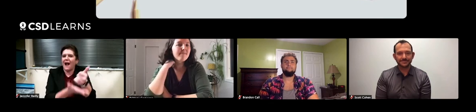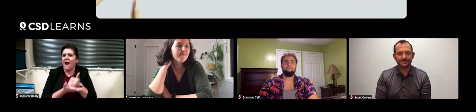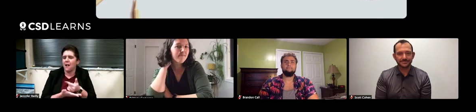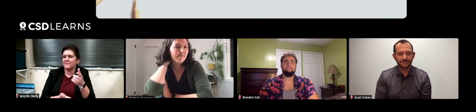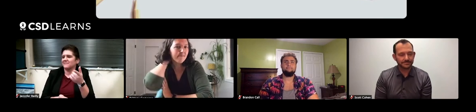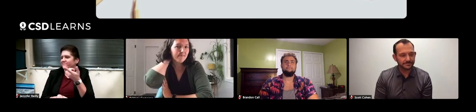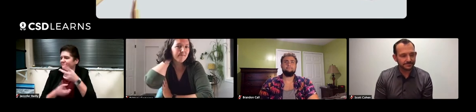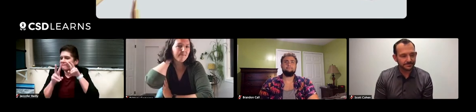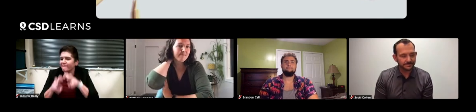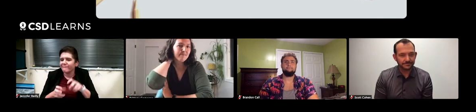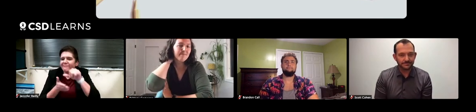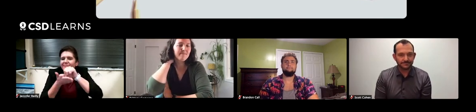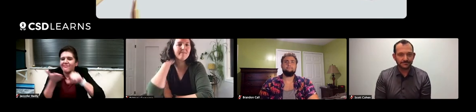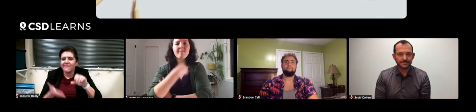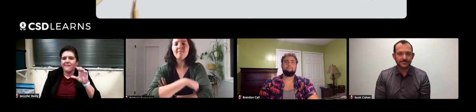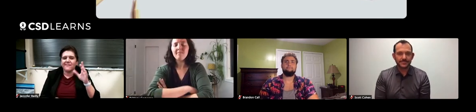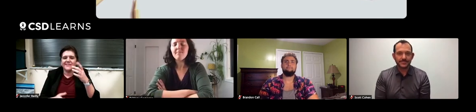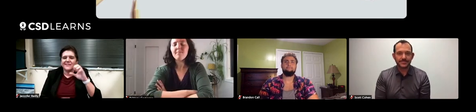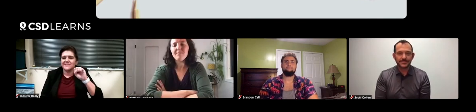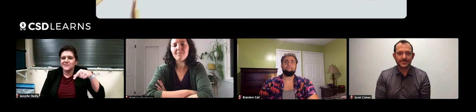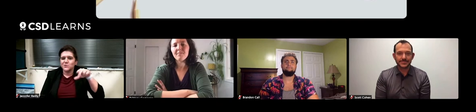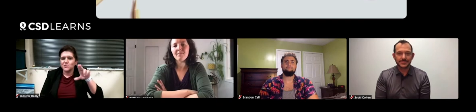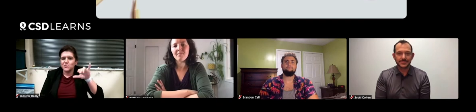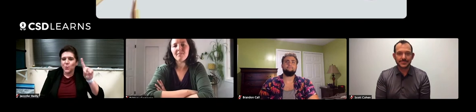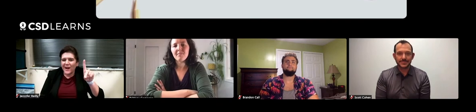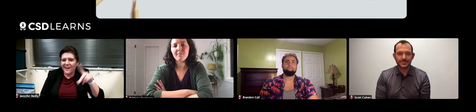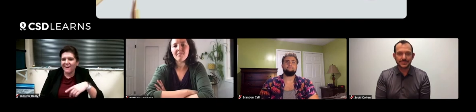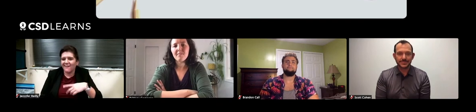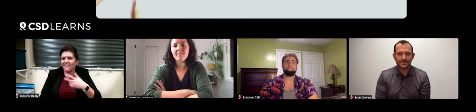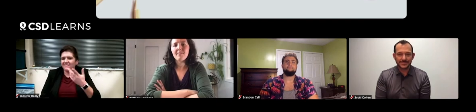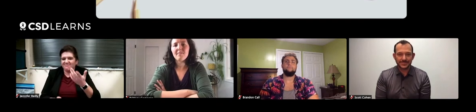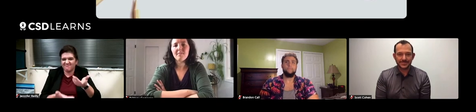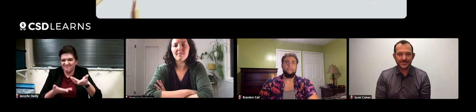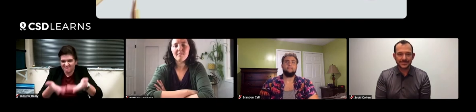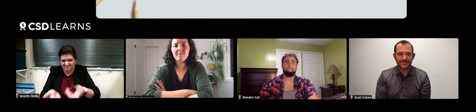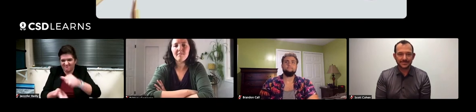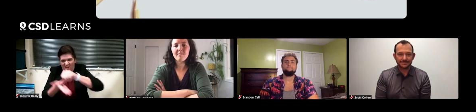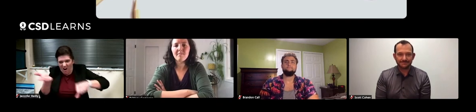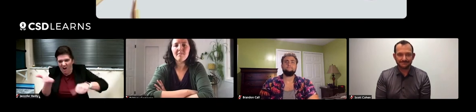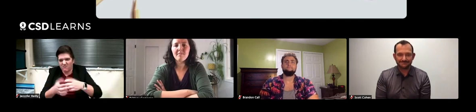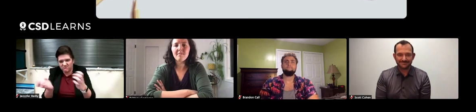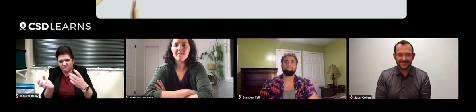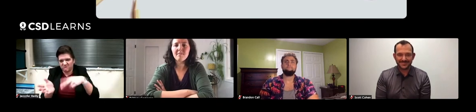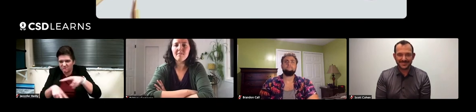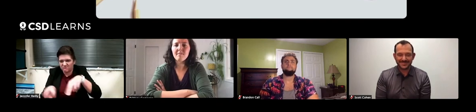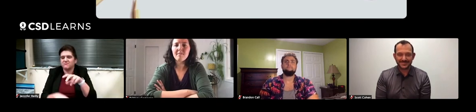because this teacher helped me dissect a squid. Yep, my teacher gave me a squid to dissect.